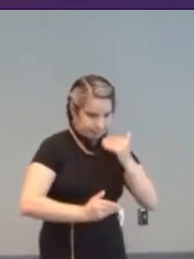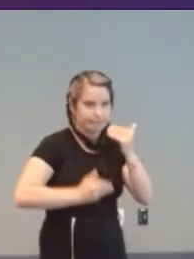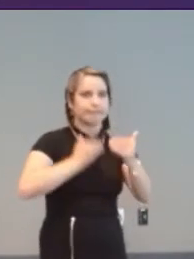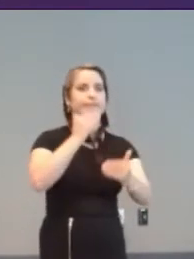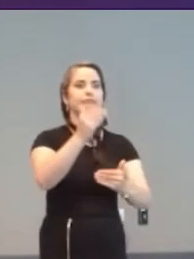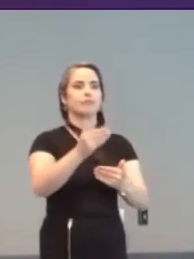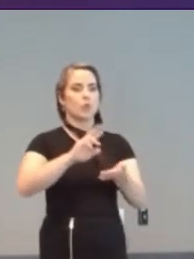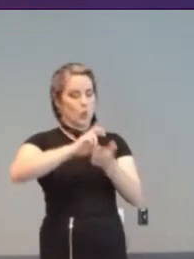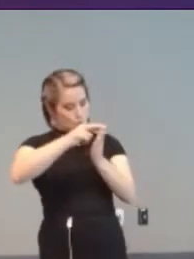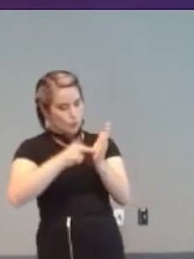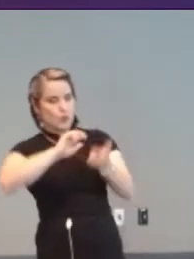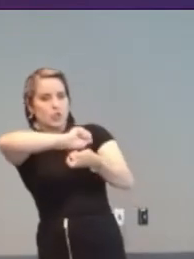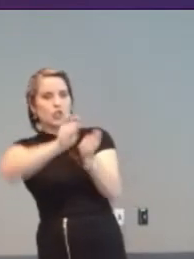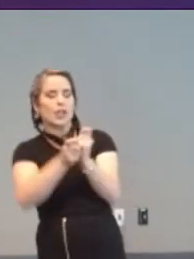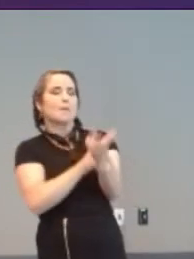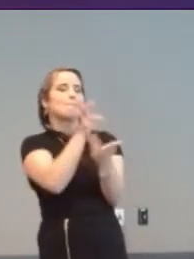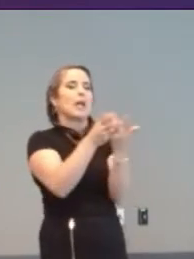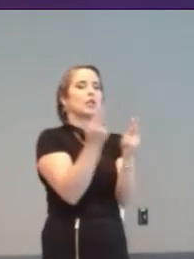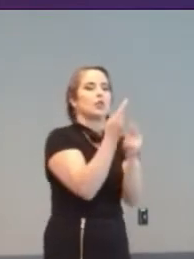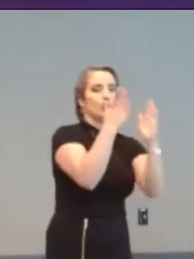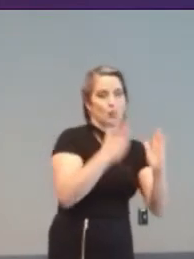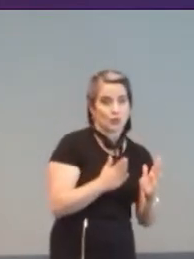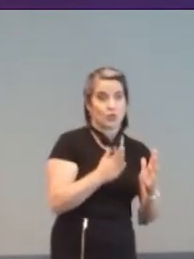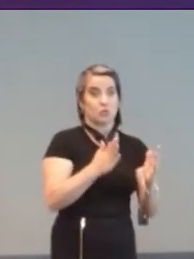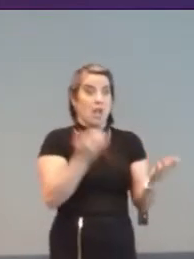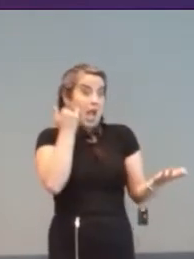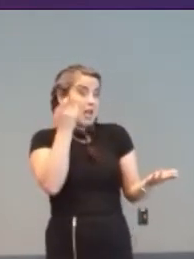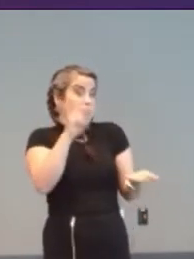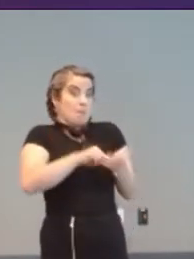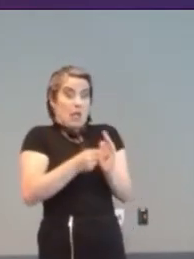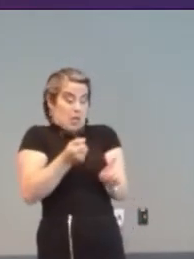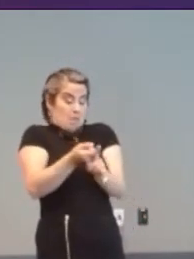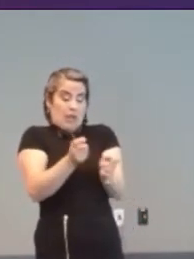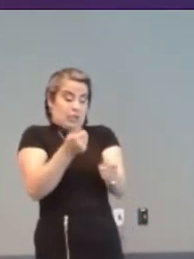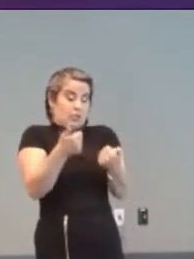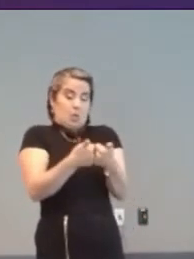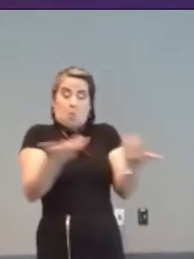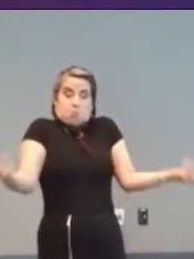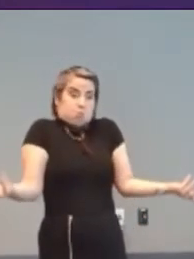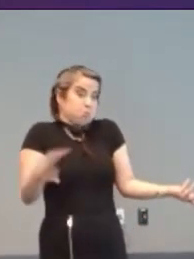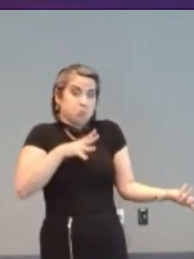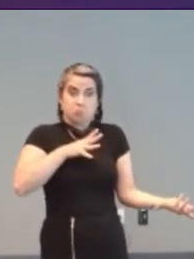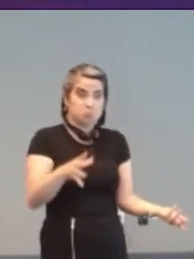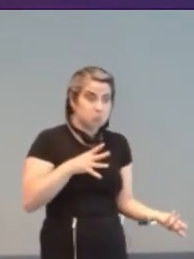and if that meant being invincible, then so be it. Some allowed for game states to be saved,